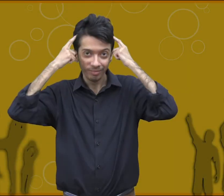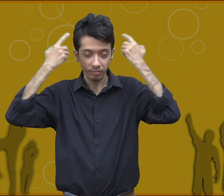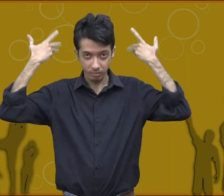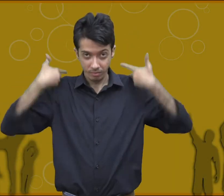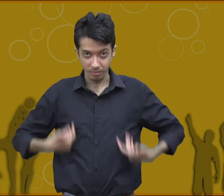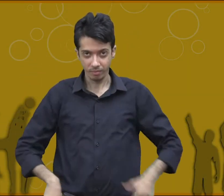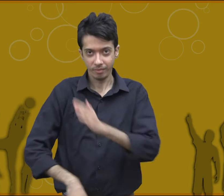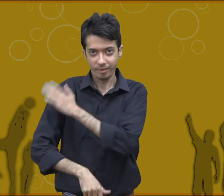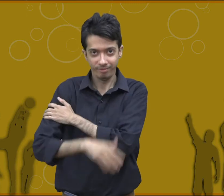coordination